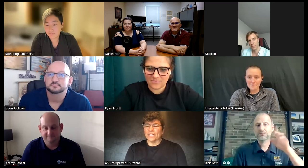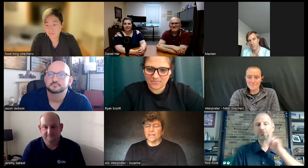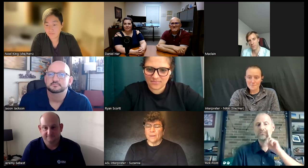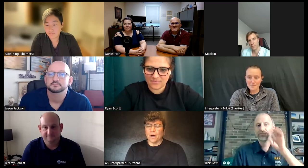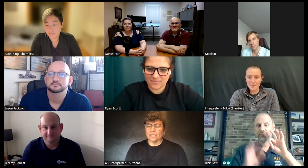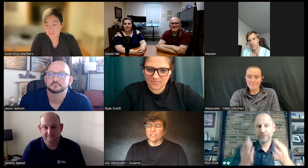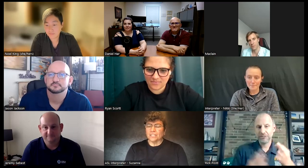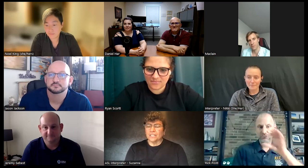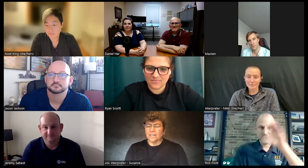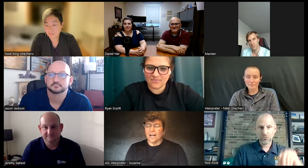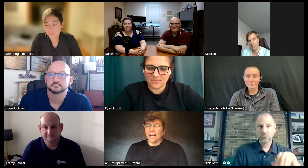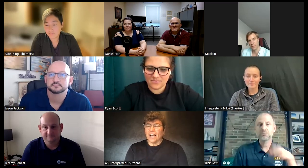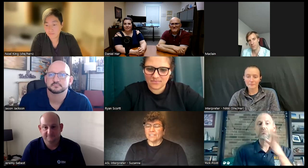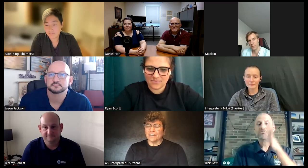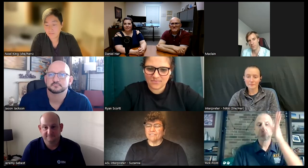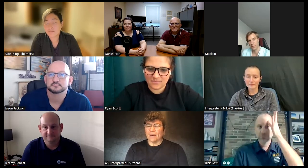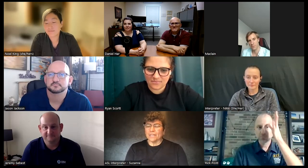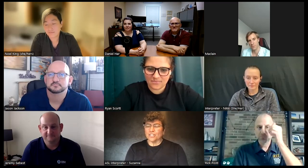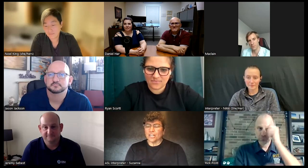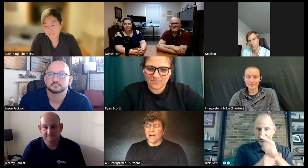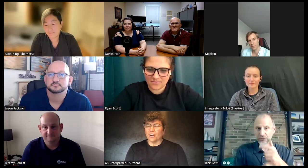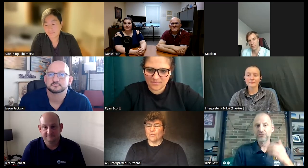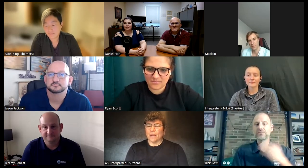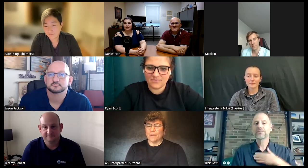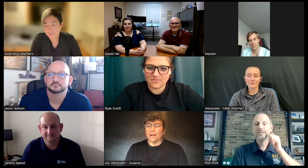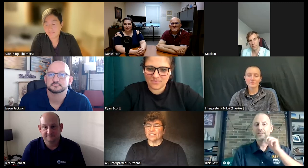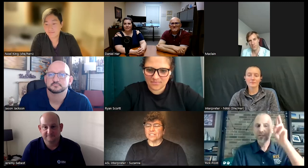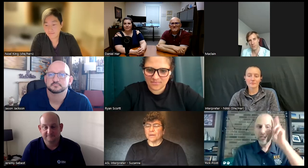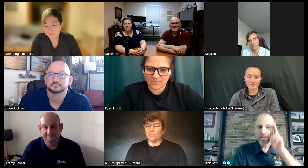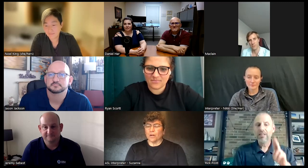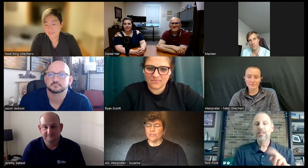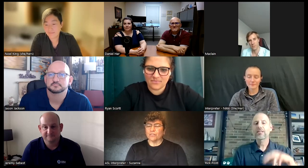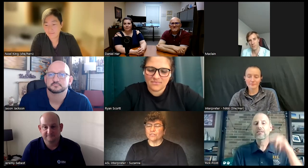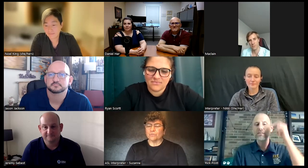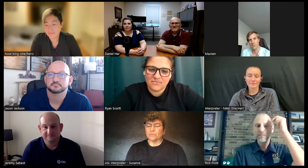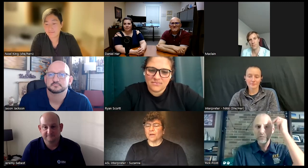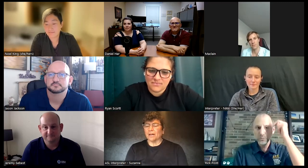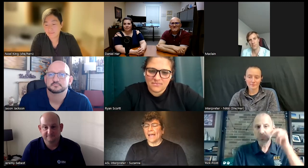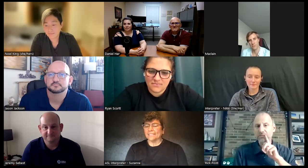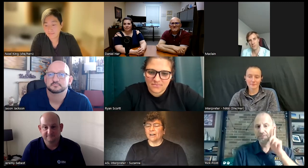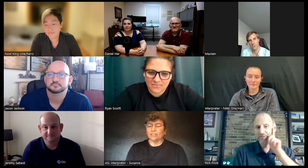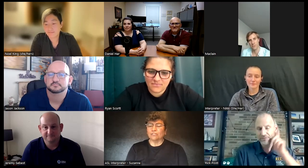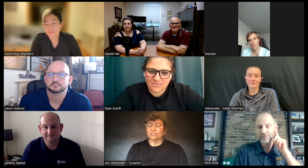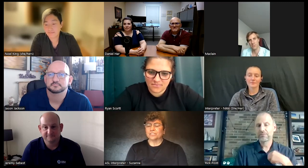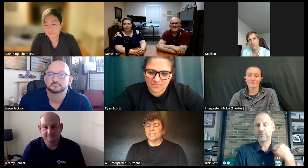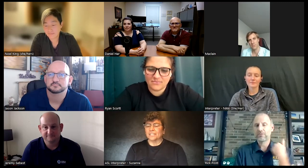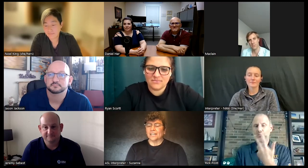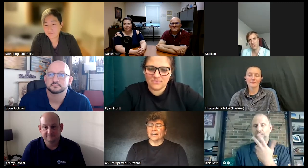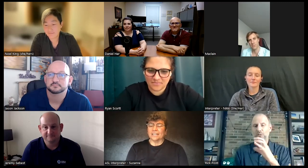Apostle uh have a deaf family in Chicago my parents my brothers Aunts Uncles uh